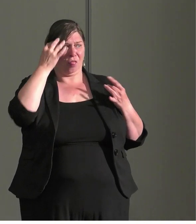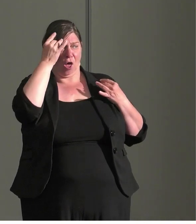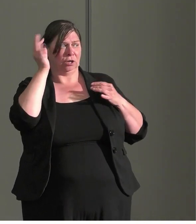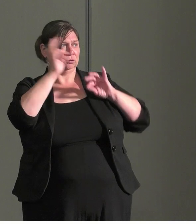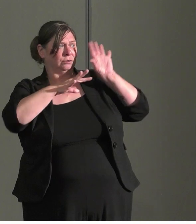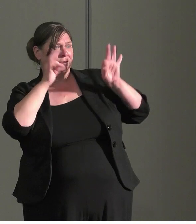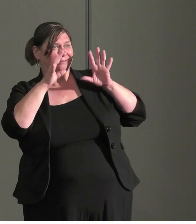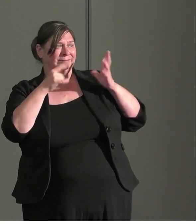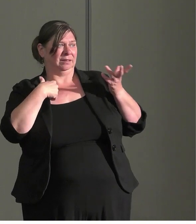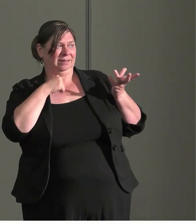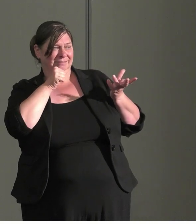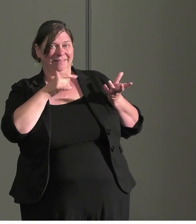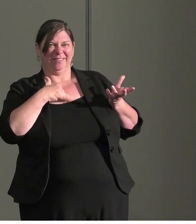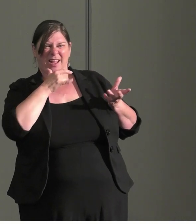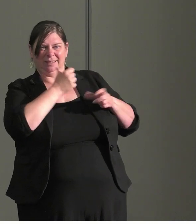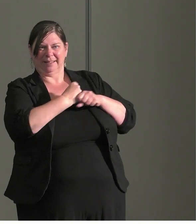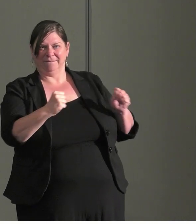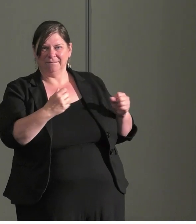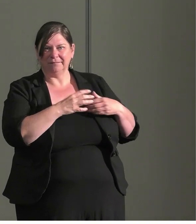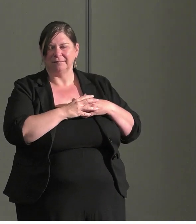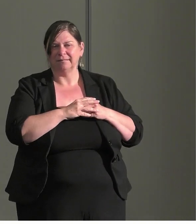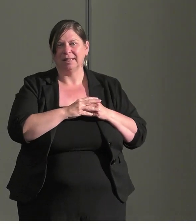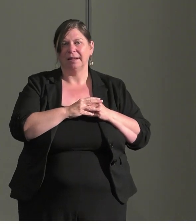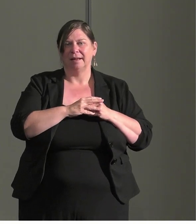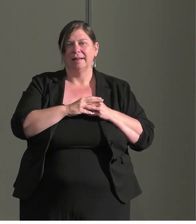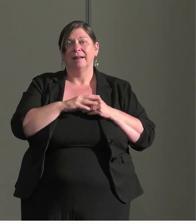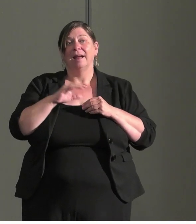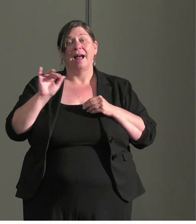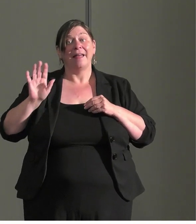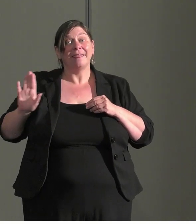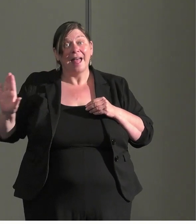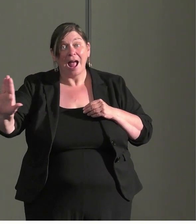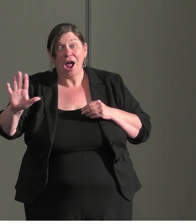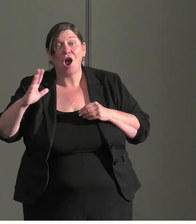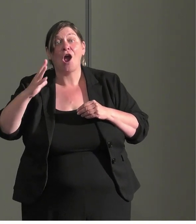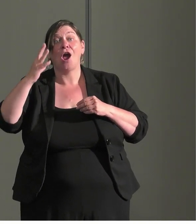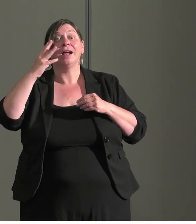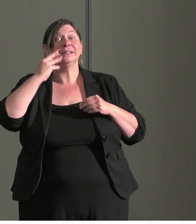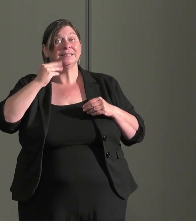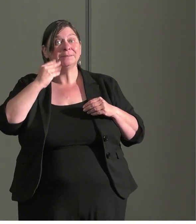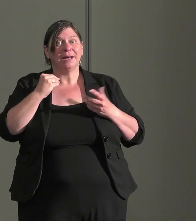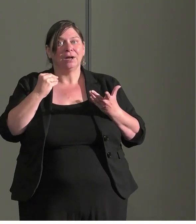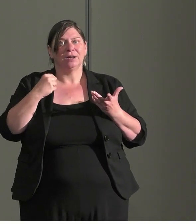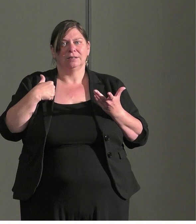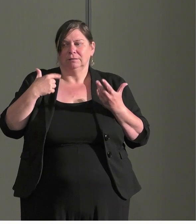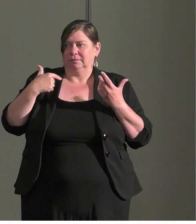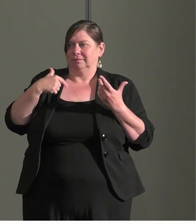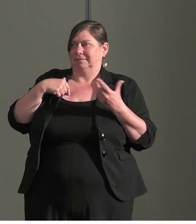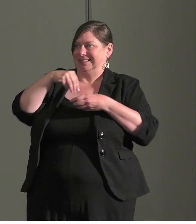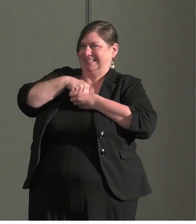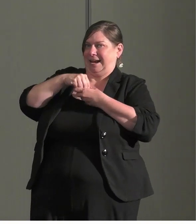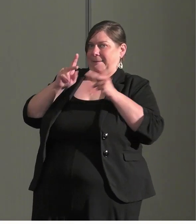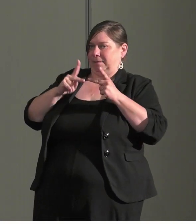experiences. They may be experience that we are not familiar with. They could be